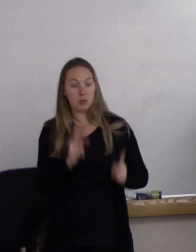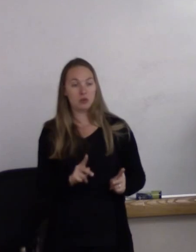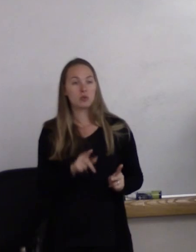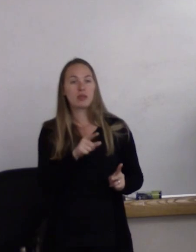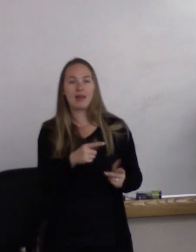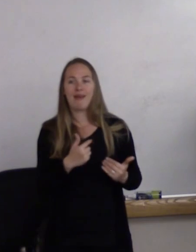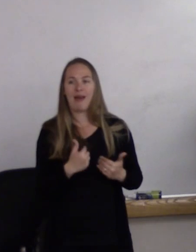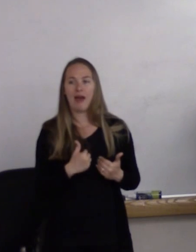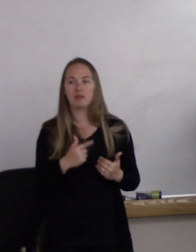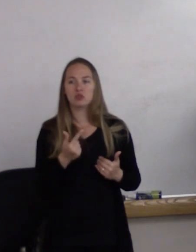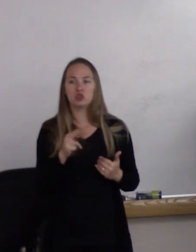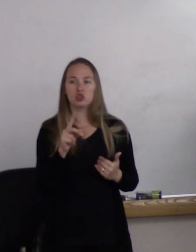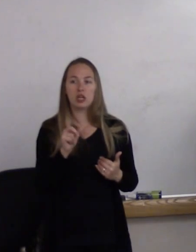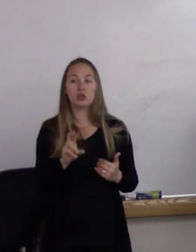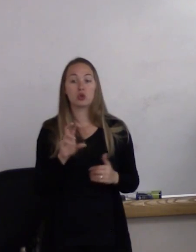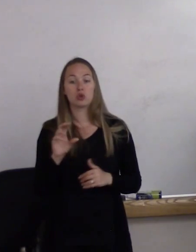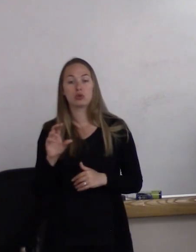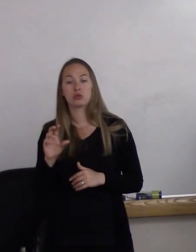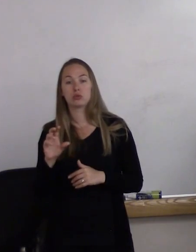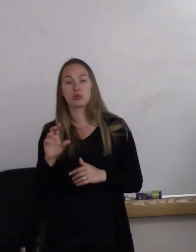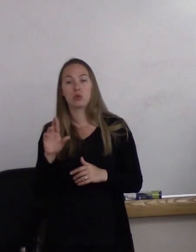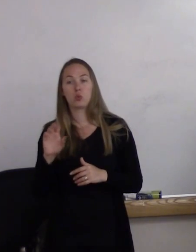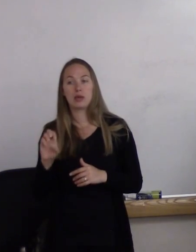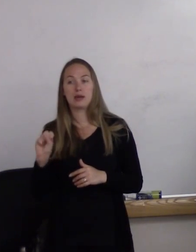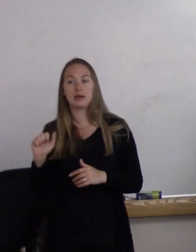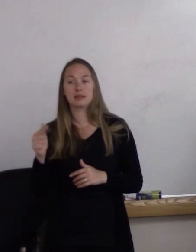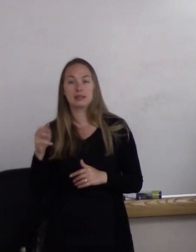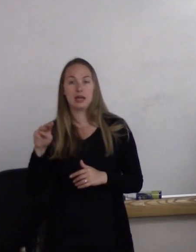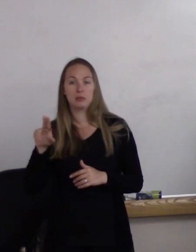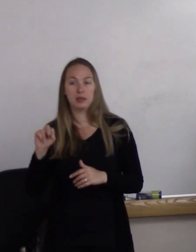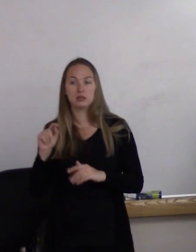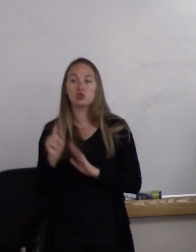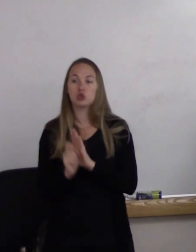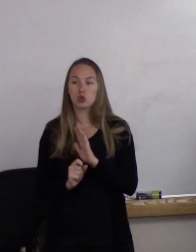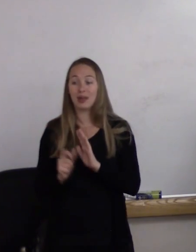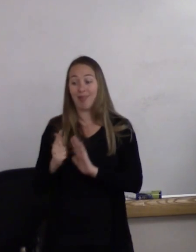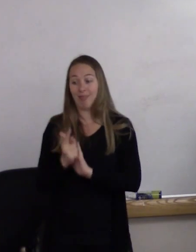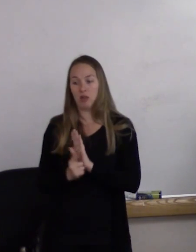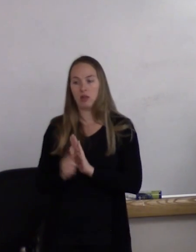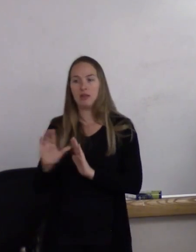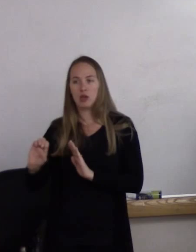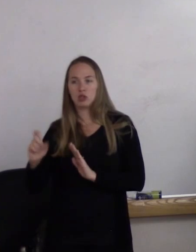they legally can change their sex on their driver's license.